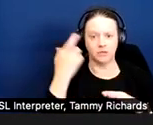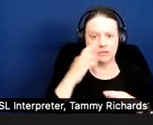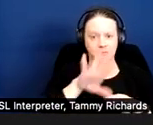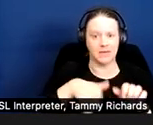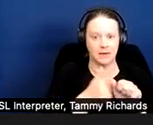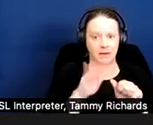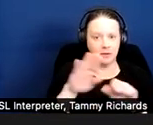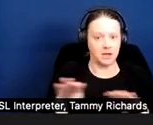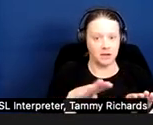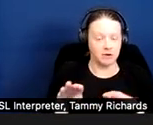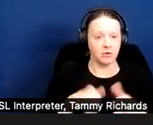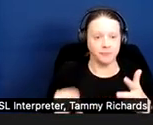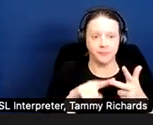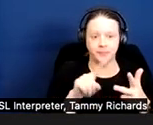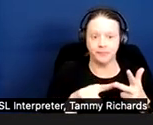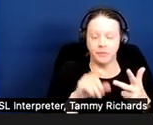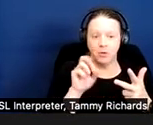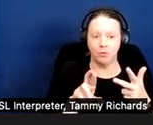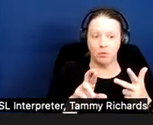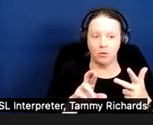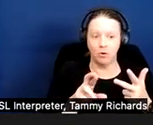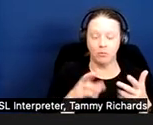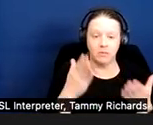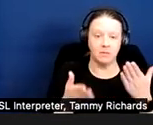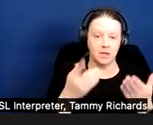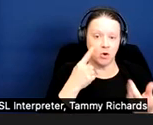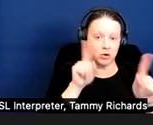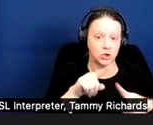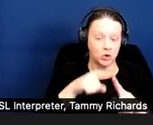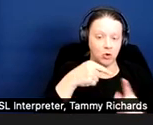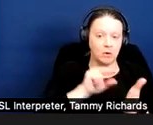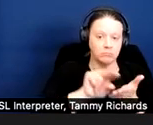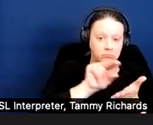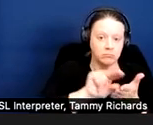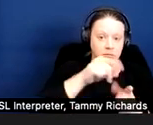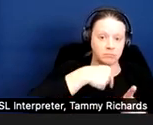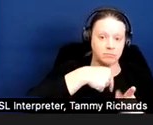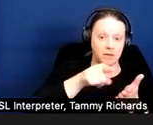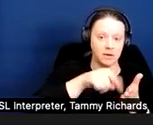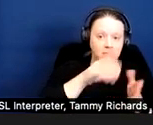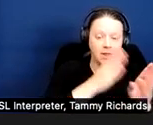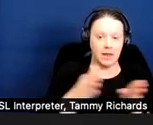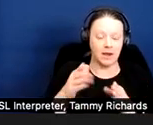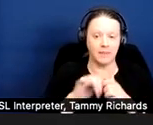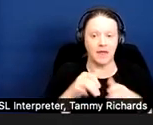Or agreeing to a payment plan that permits the hoarder to catch up on unpaid rent when